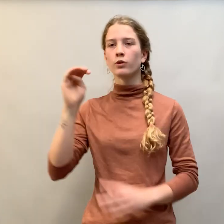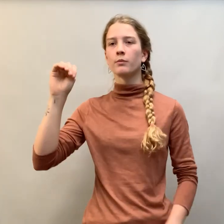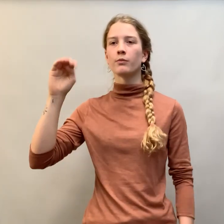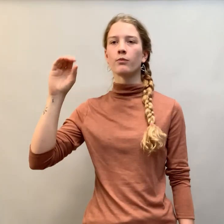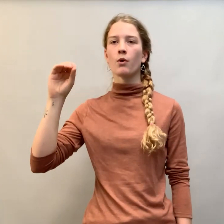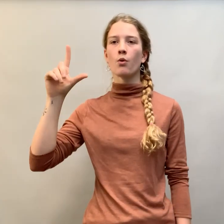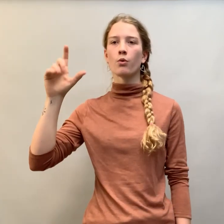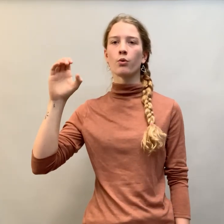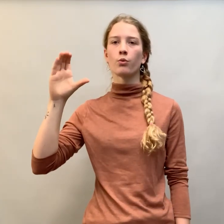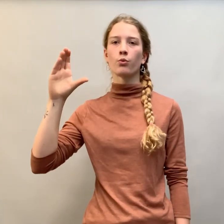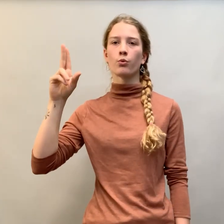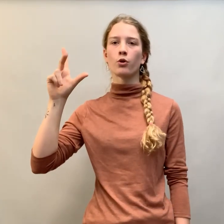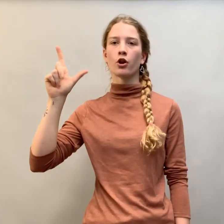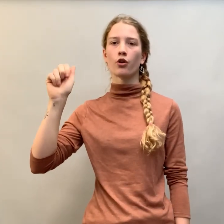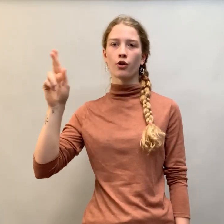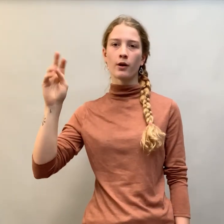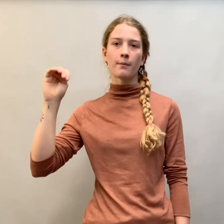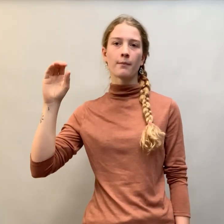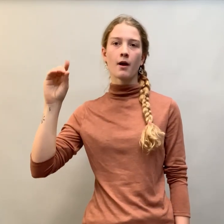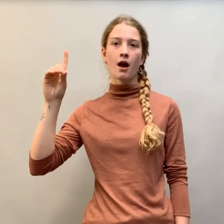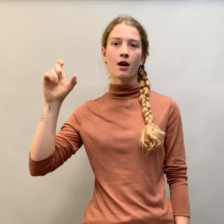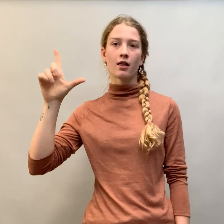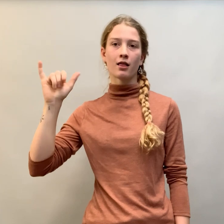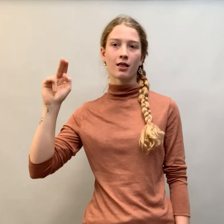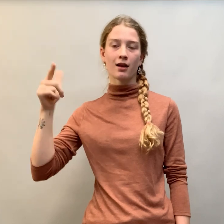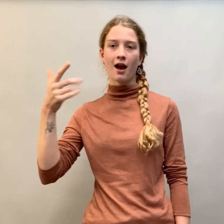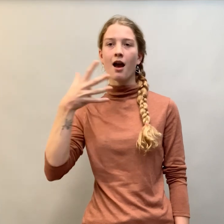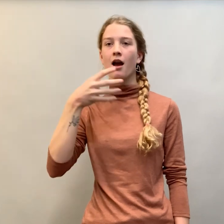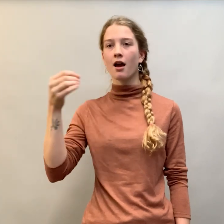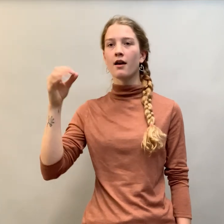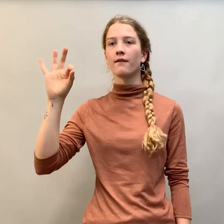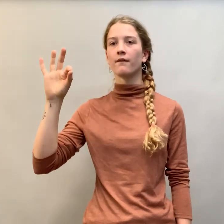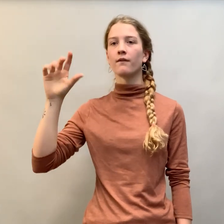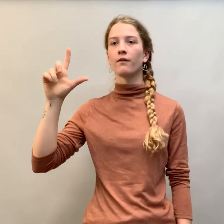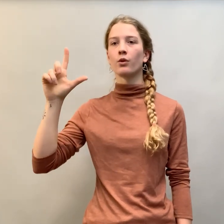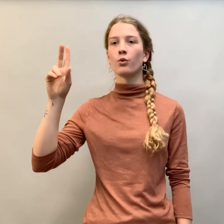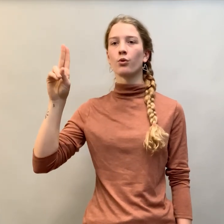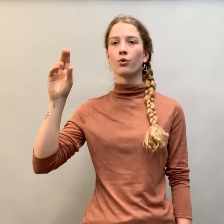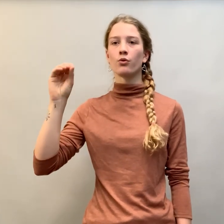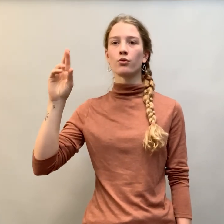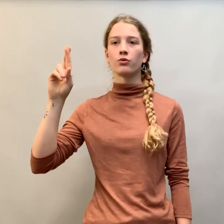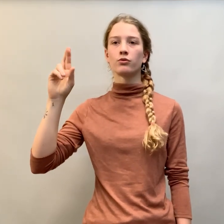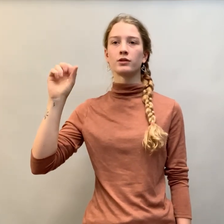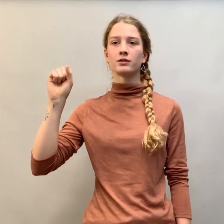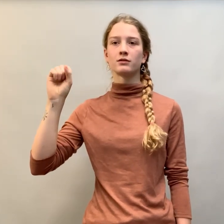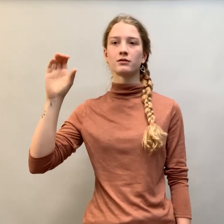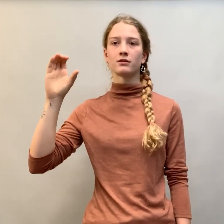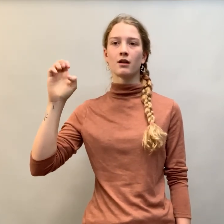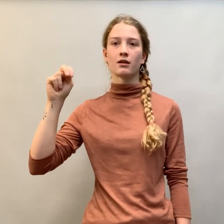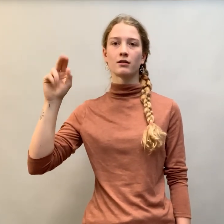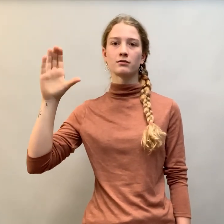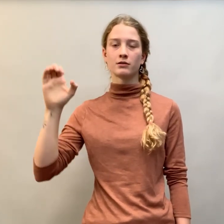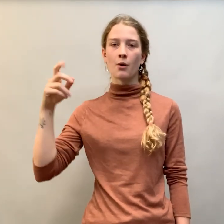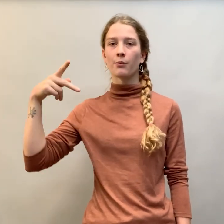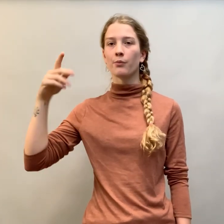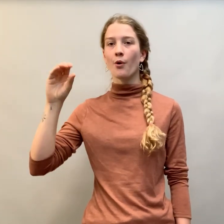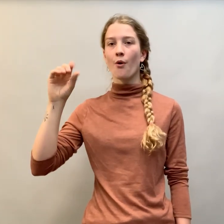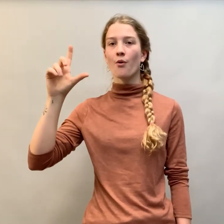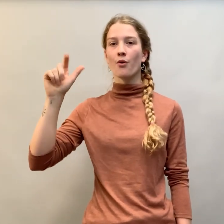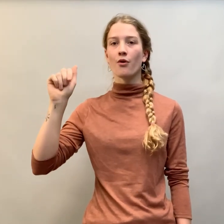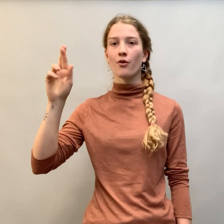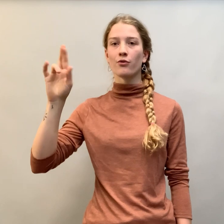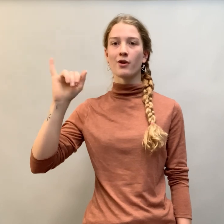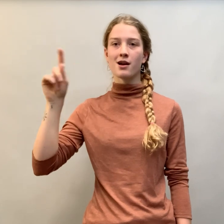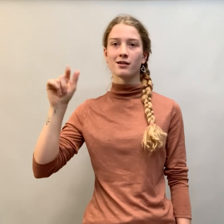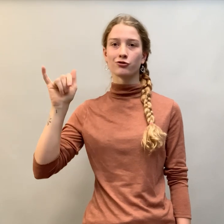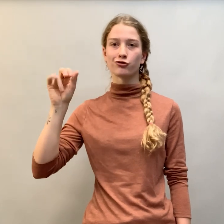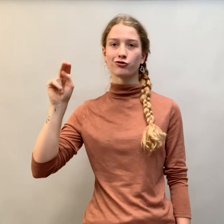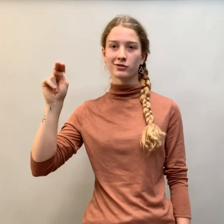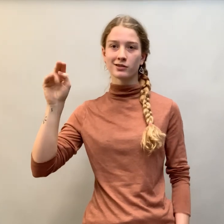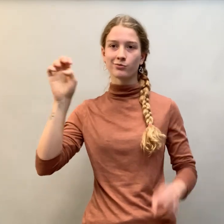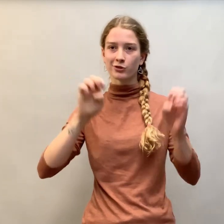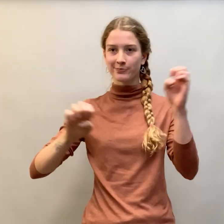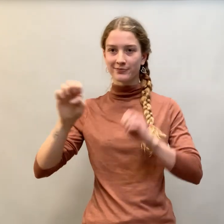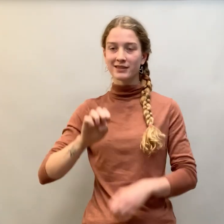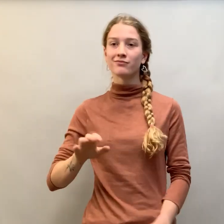molecular modeling and fluorescence polarization experiments.